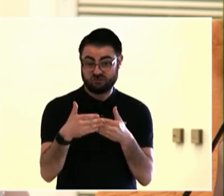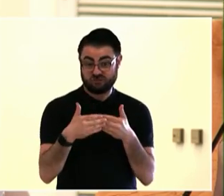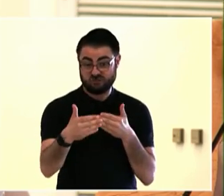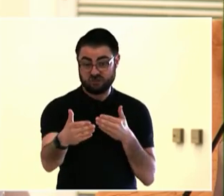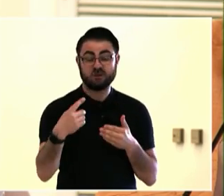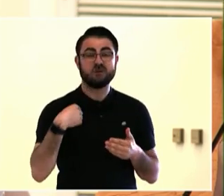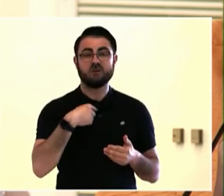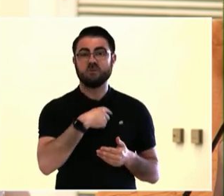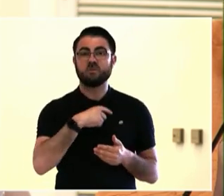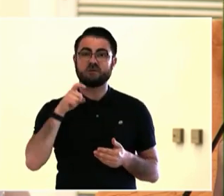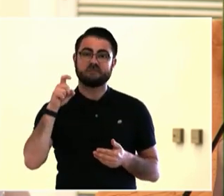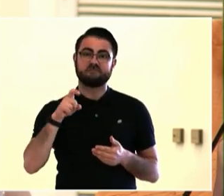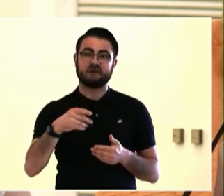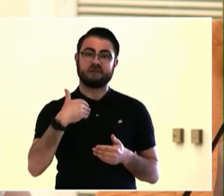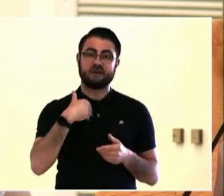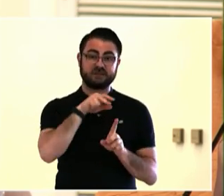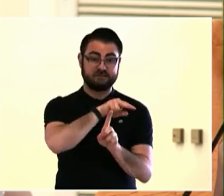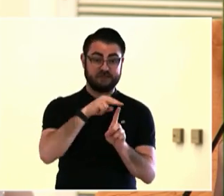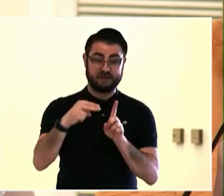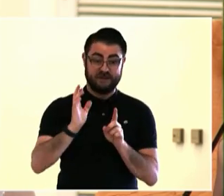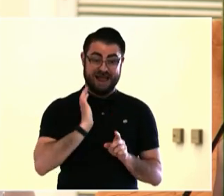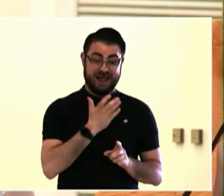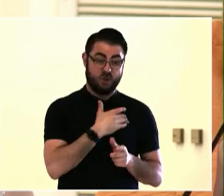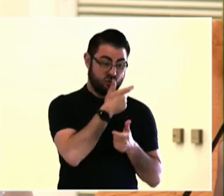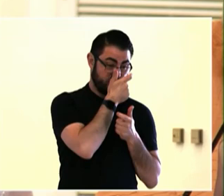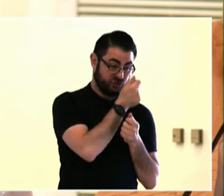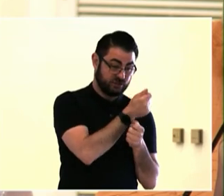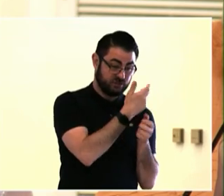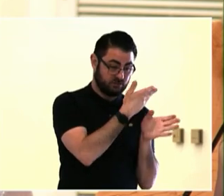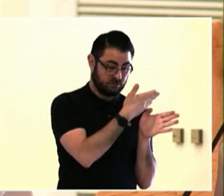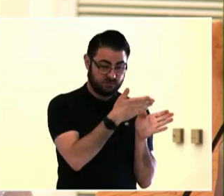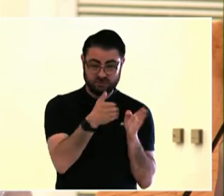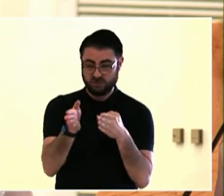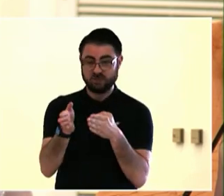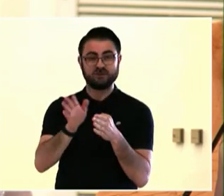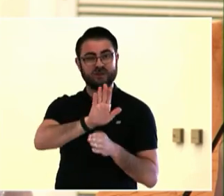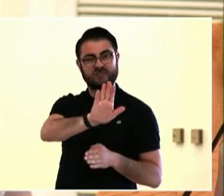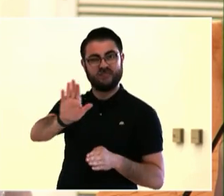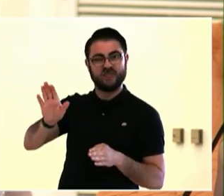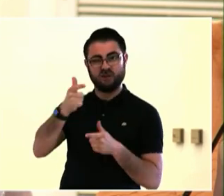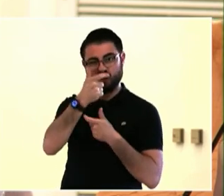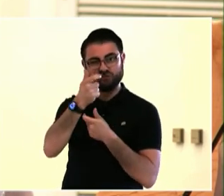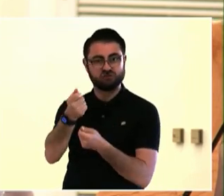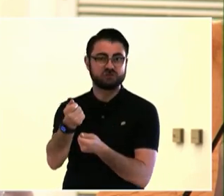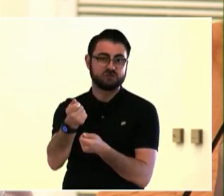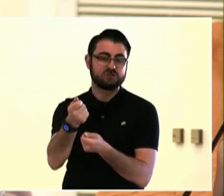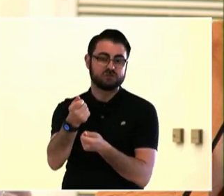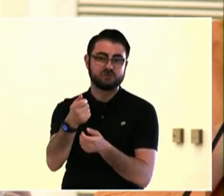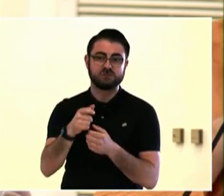communications for the county, I sit on the leadership team and we have public engagement teams